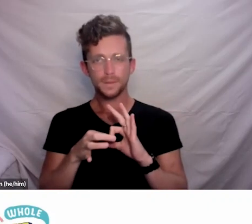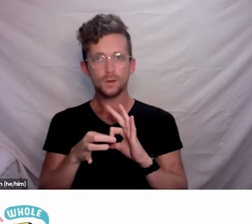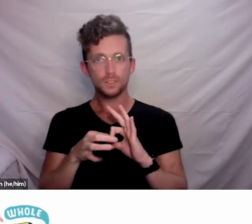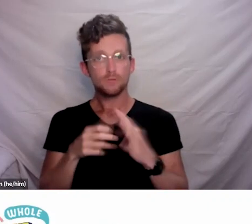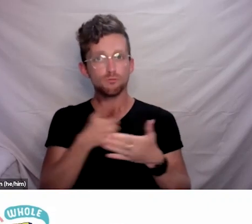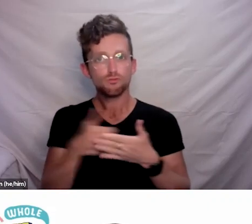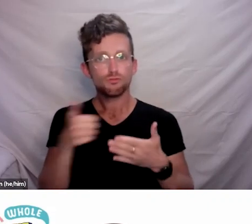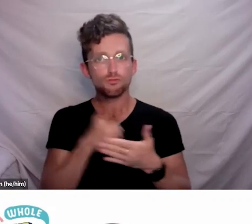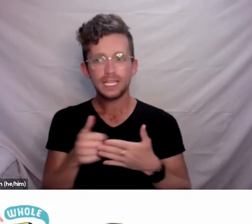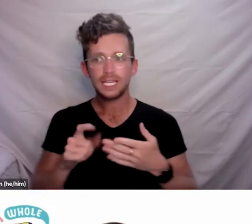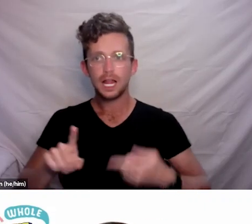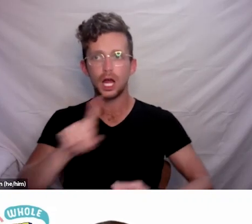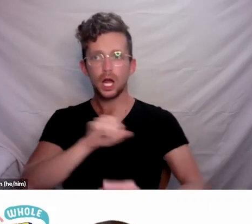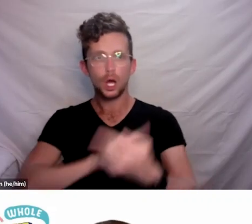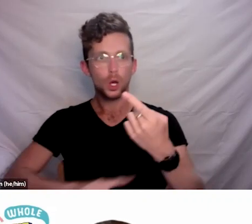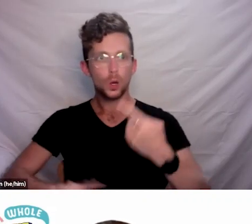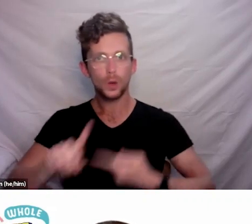on that which involves as many people as possible